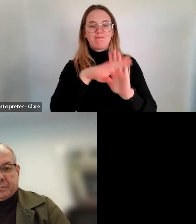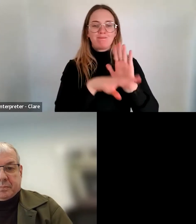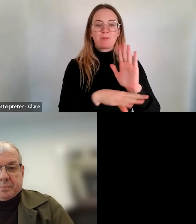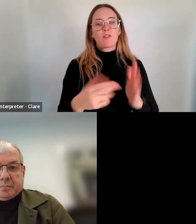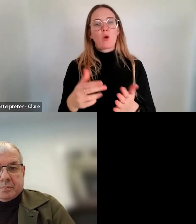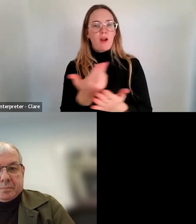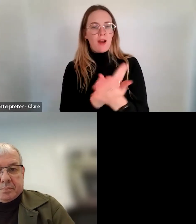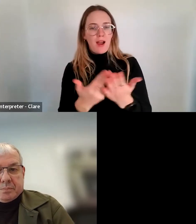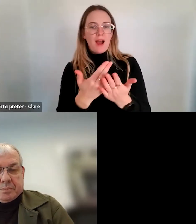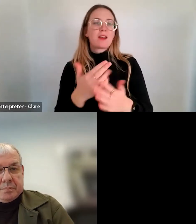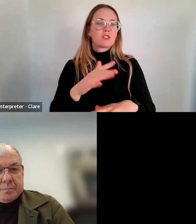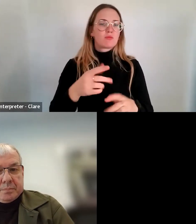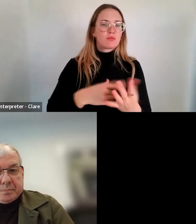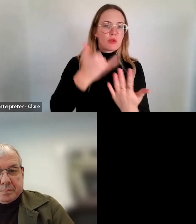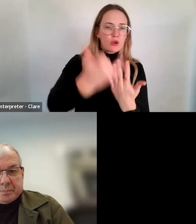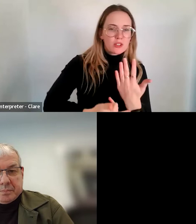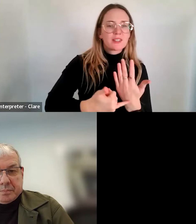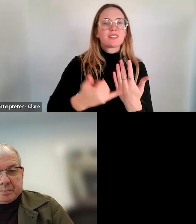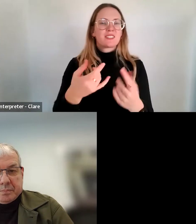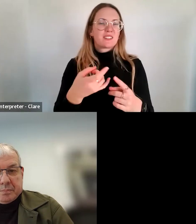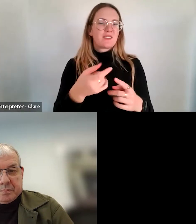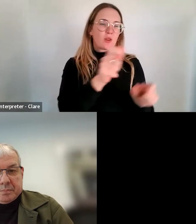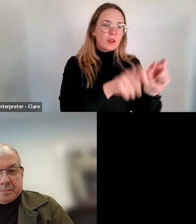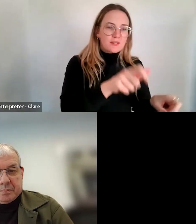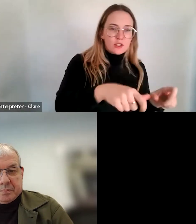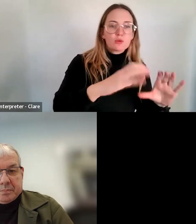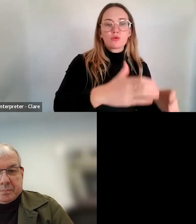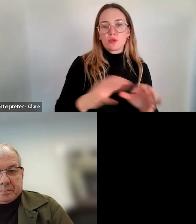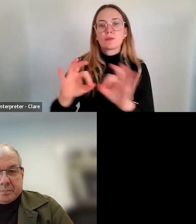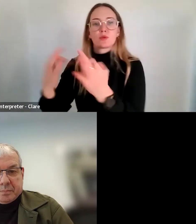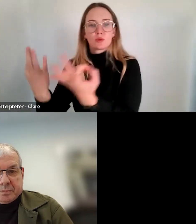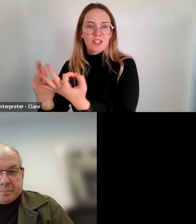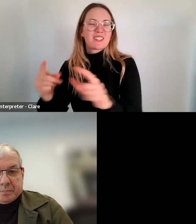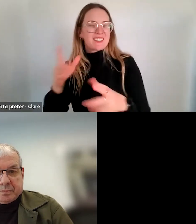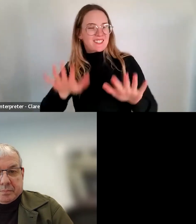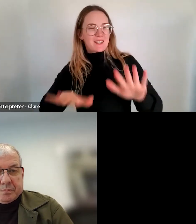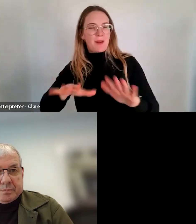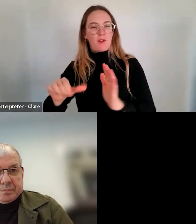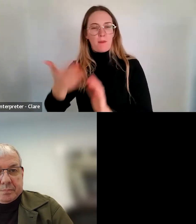projects for organisations and individuals/groups grants. But obviously this has a very particular